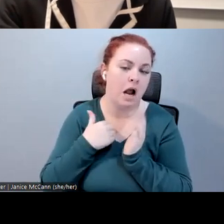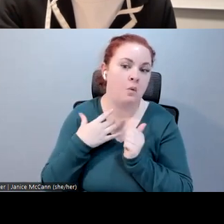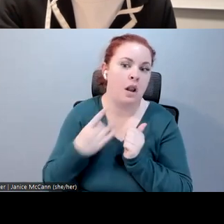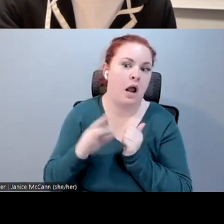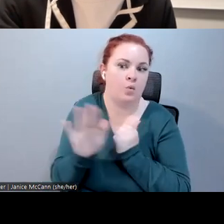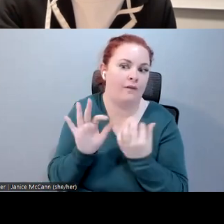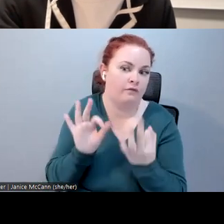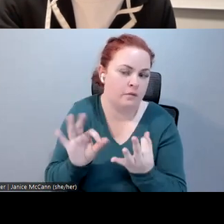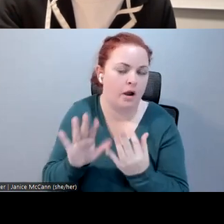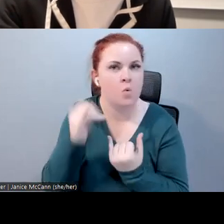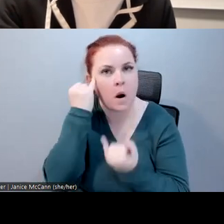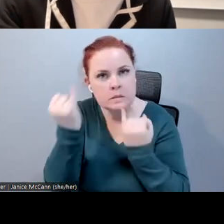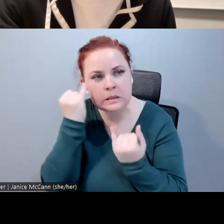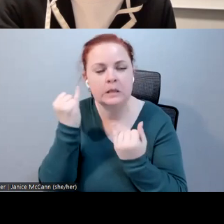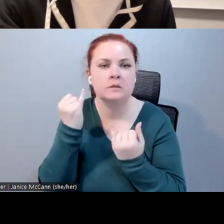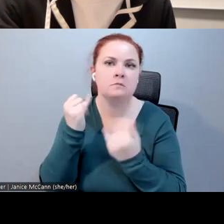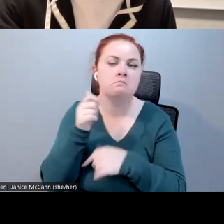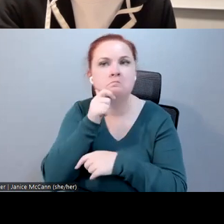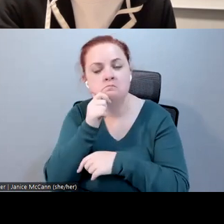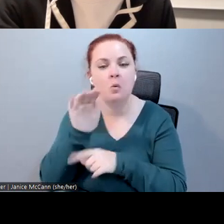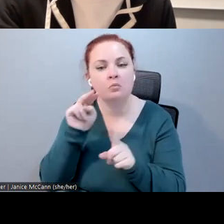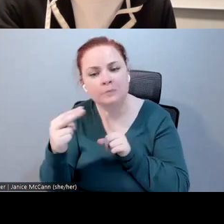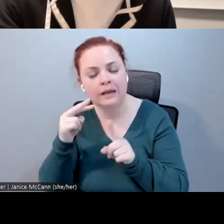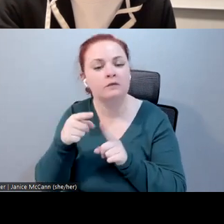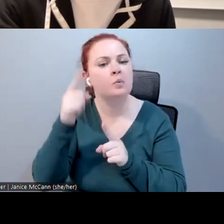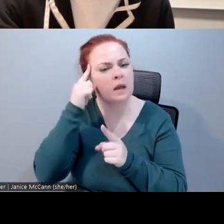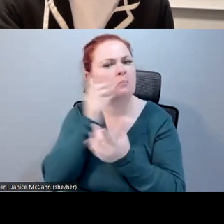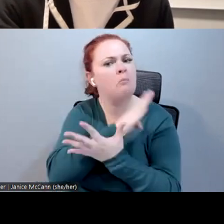input, how you think about these considerations. Some of this